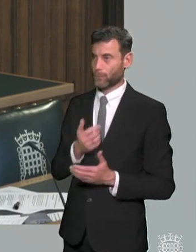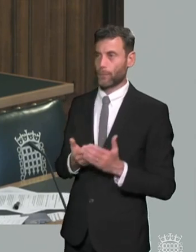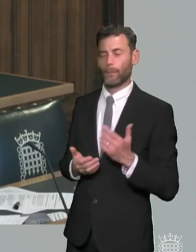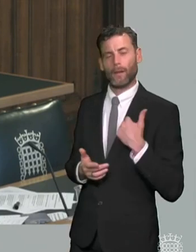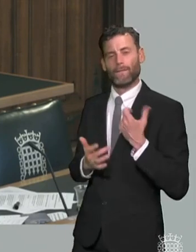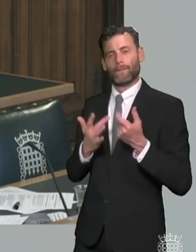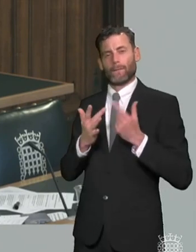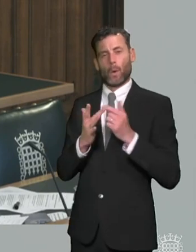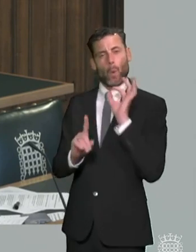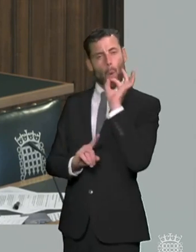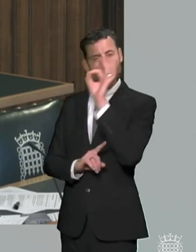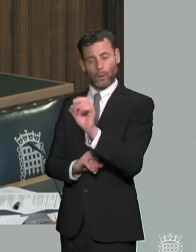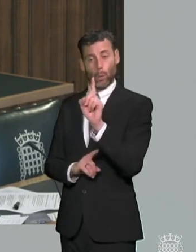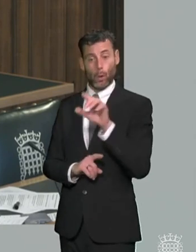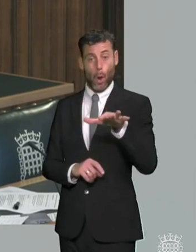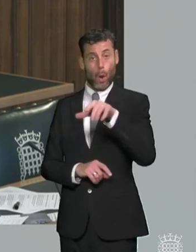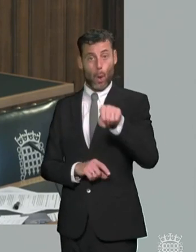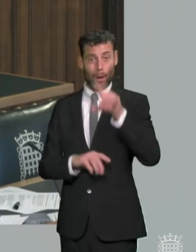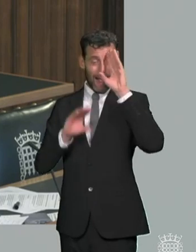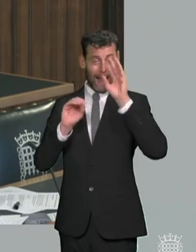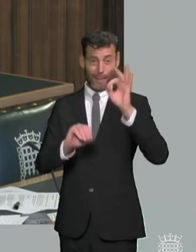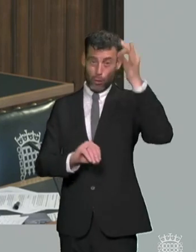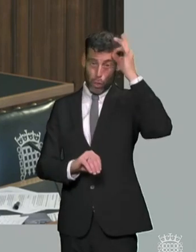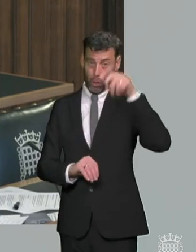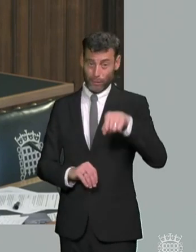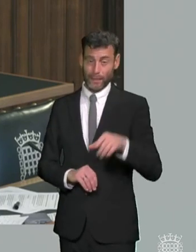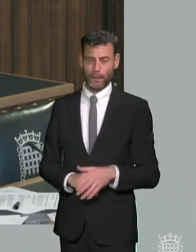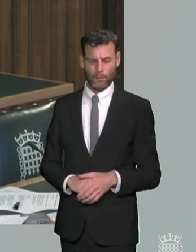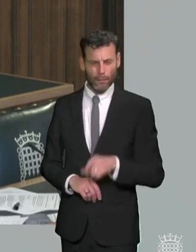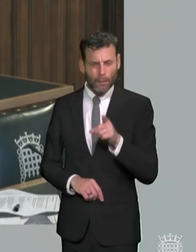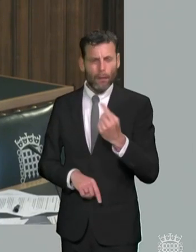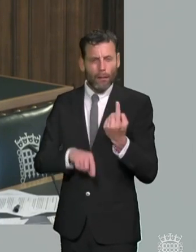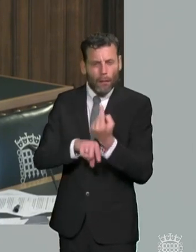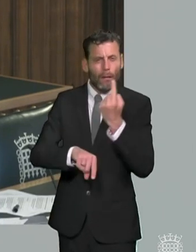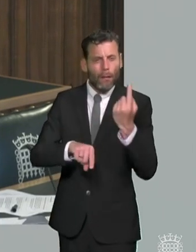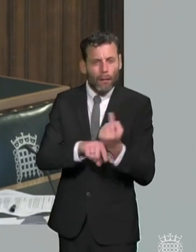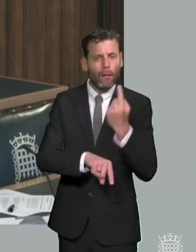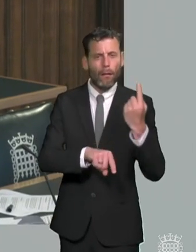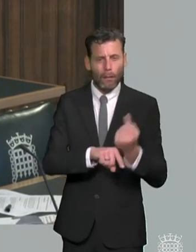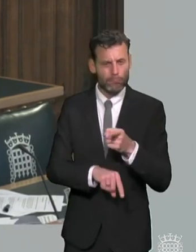with when you have a local education authority that is repeatedly um been seen to be failing